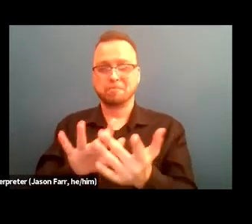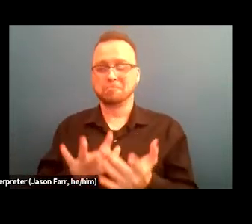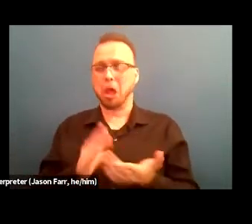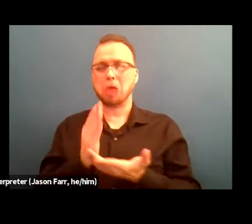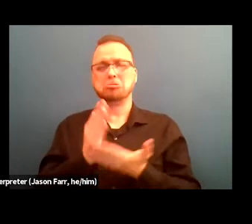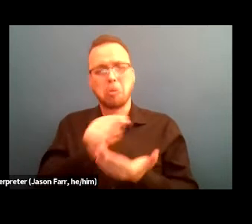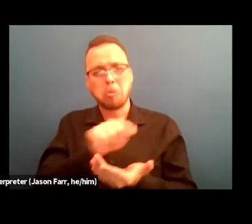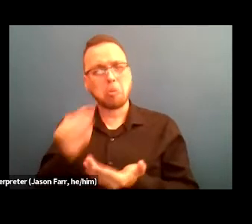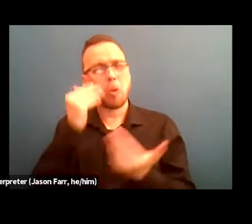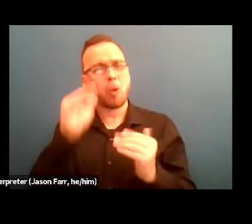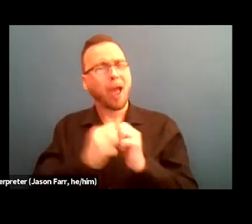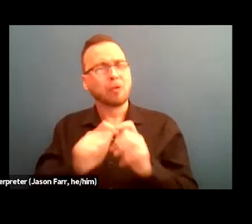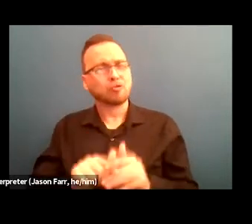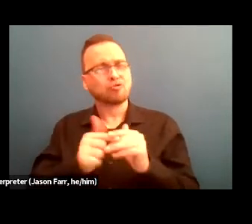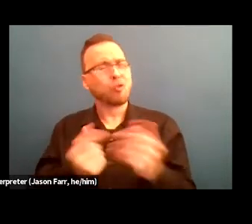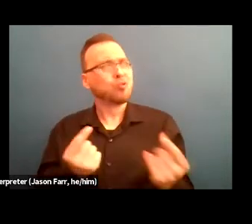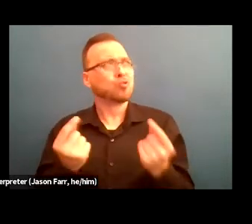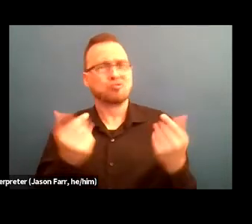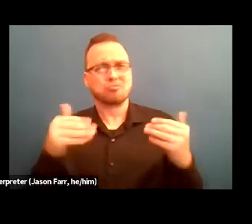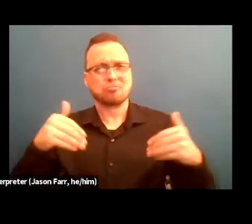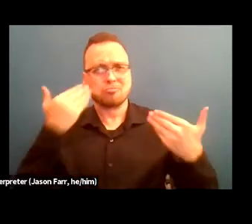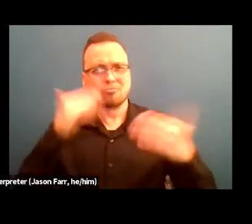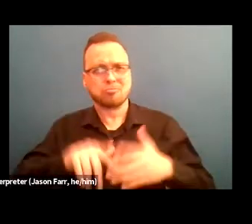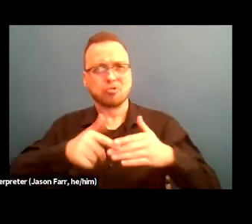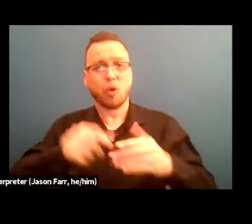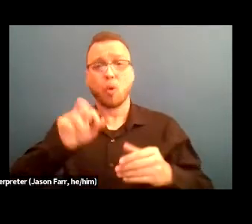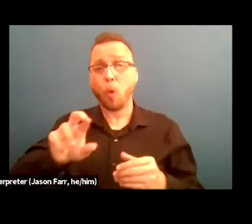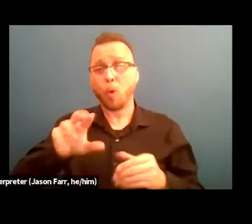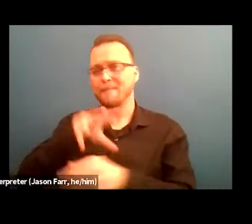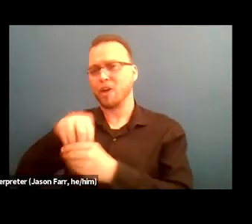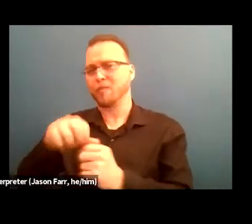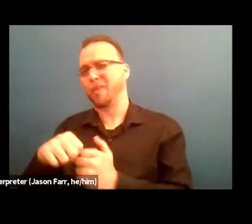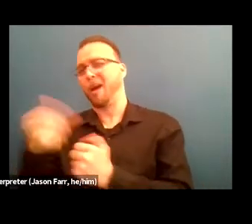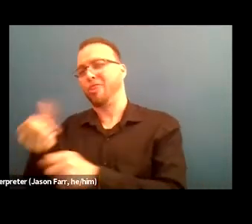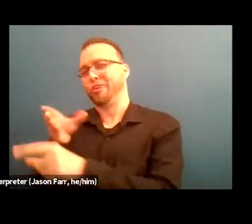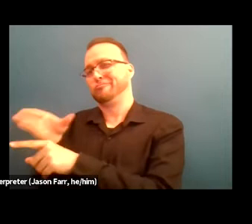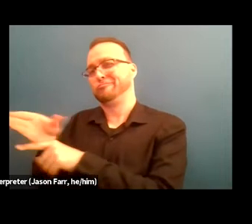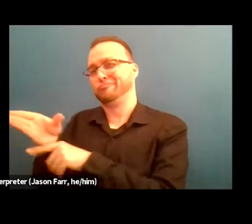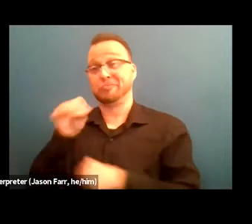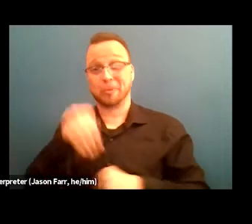or some folks have other places of engagement. Well, hopefully regardless of where you are